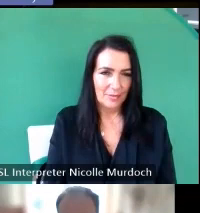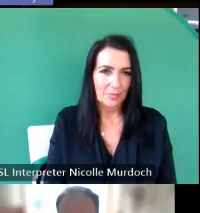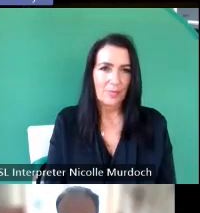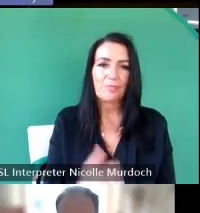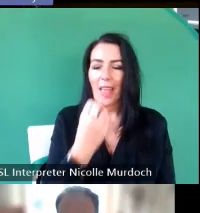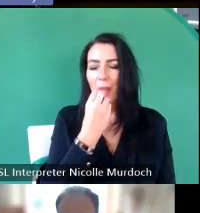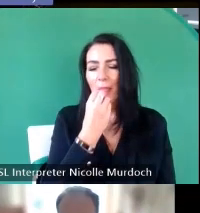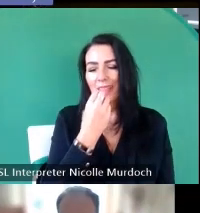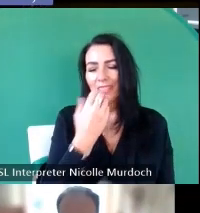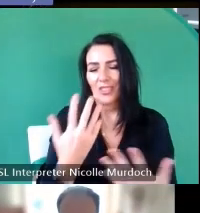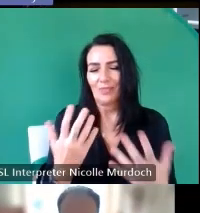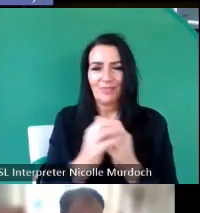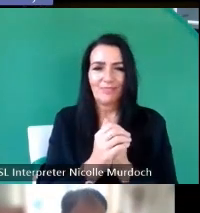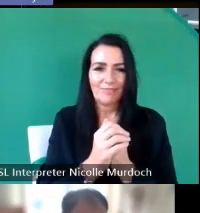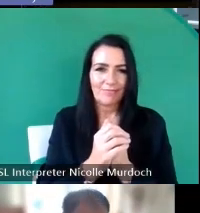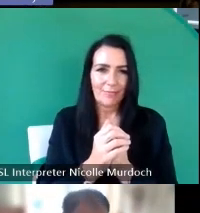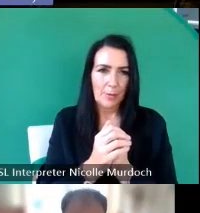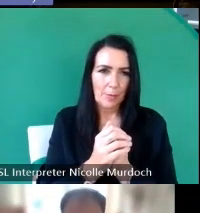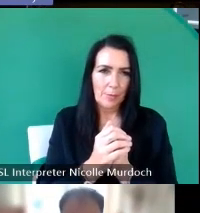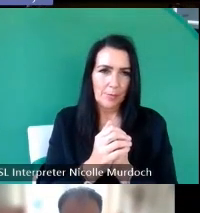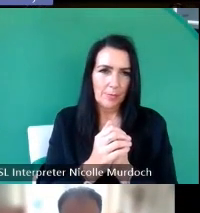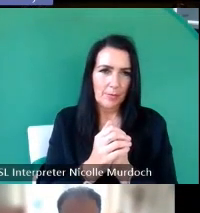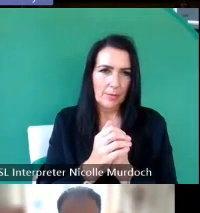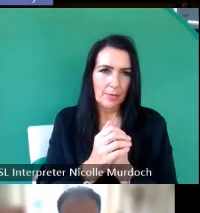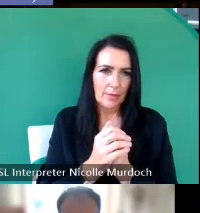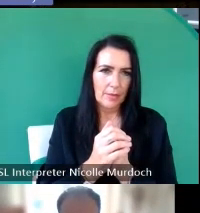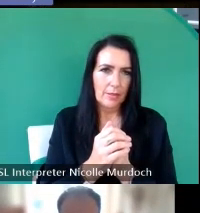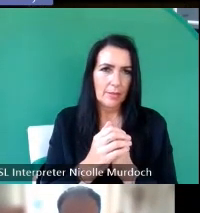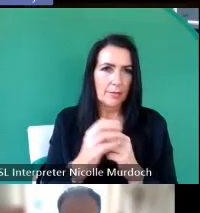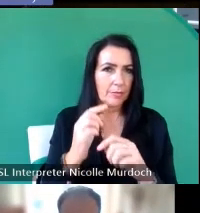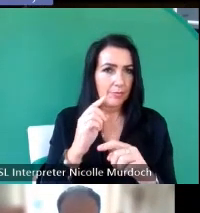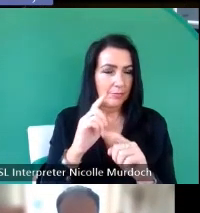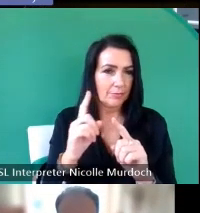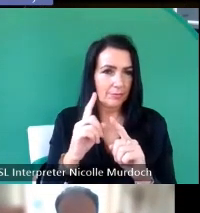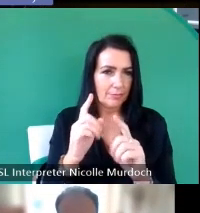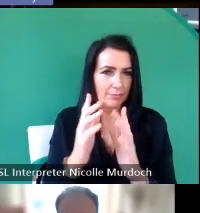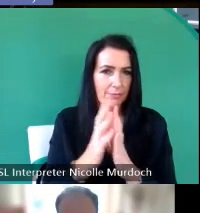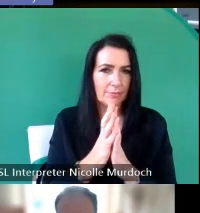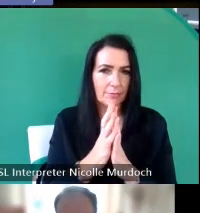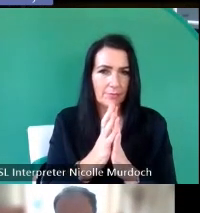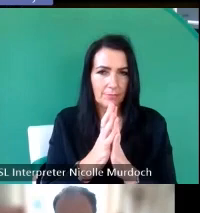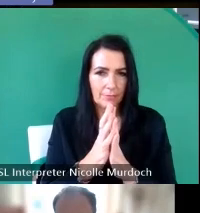if anybody knows can ID by clock here there are no prizes but you can feel a warm Inner